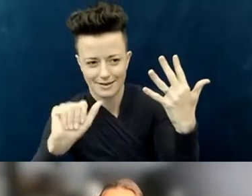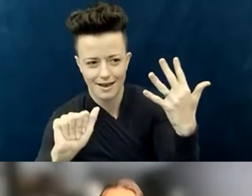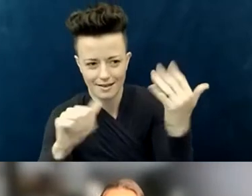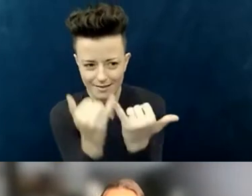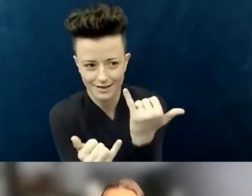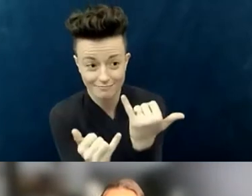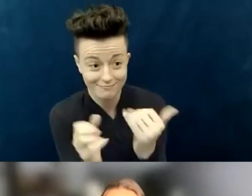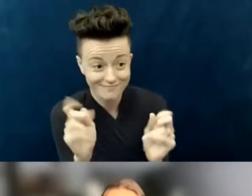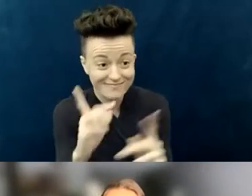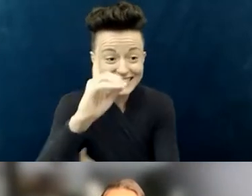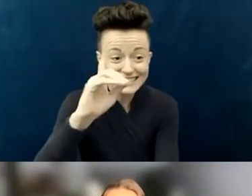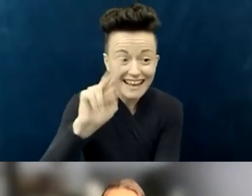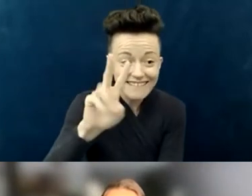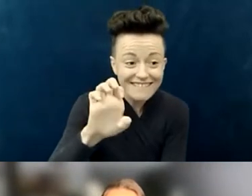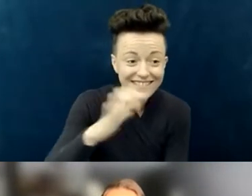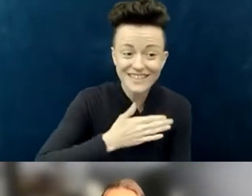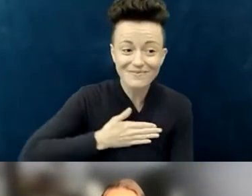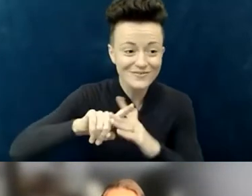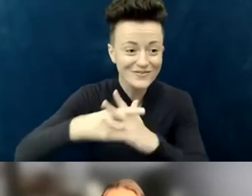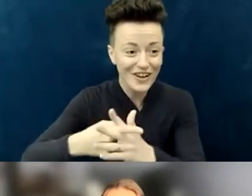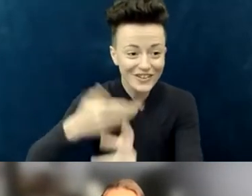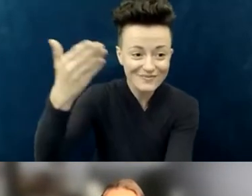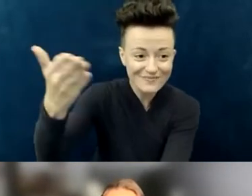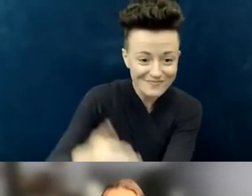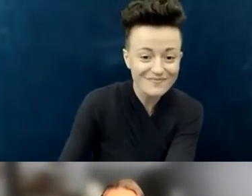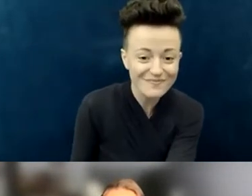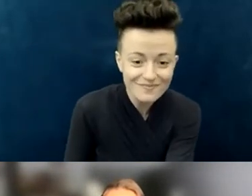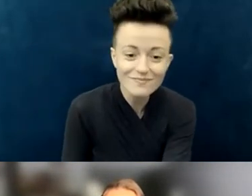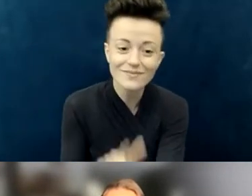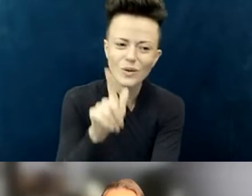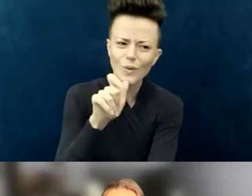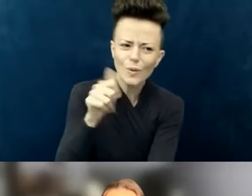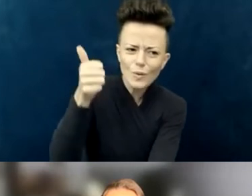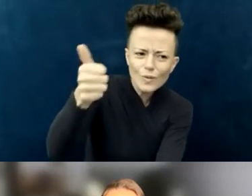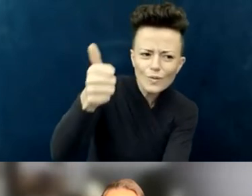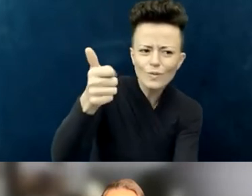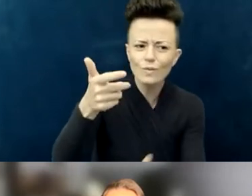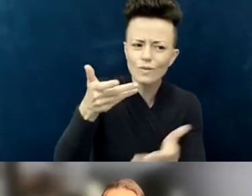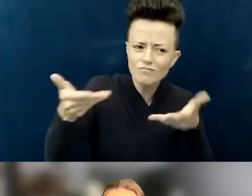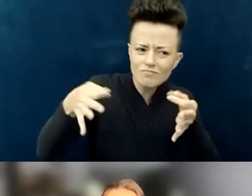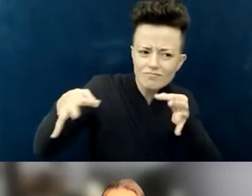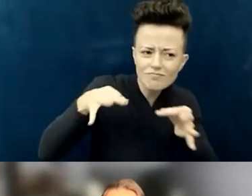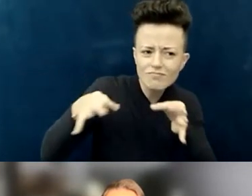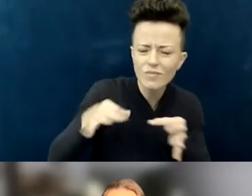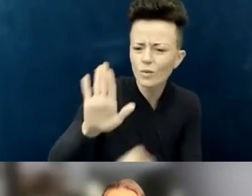Dave, why don't you take it away? Introduce us to who you are, and what has been your experience with ableism?